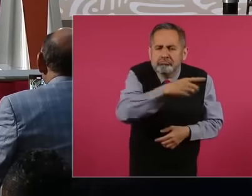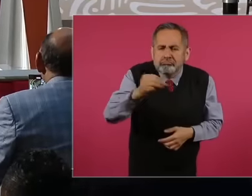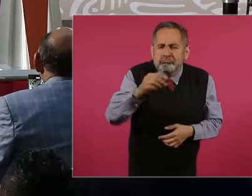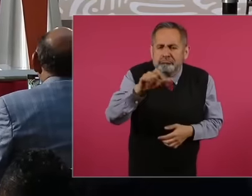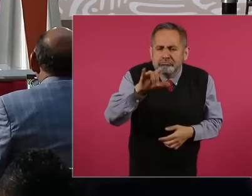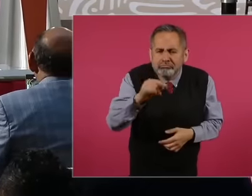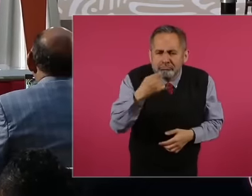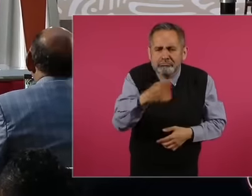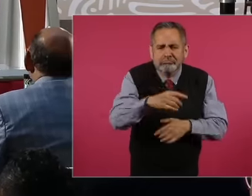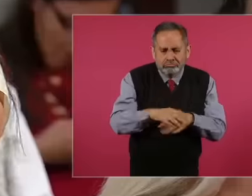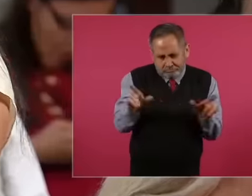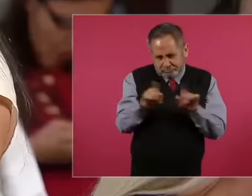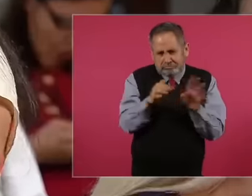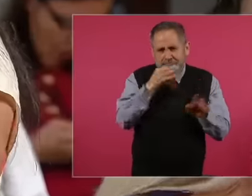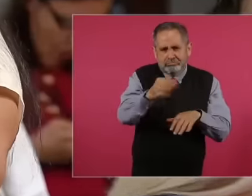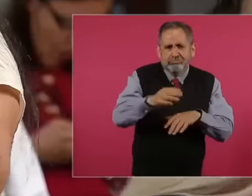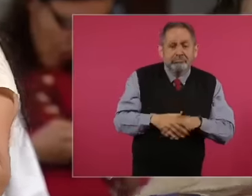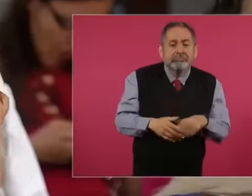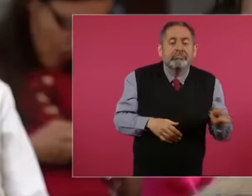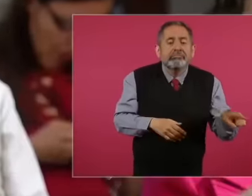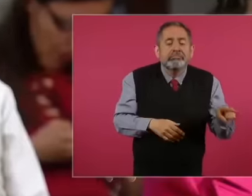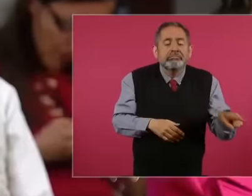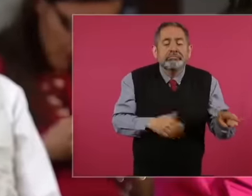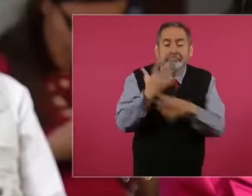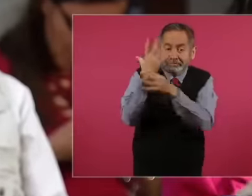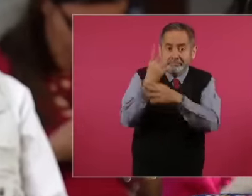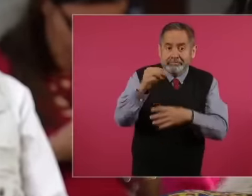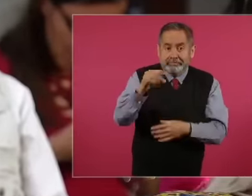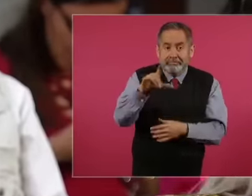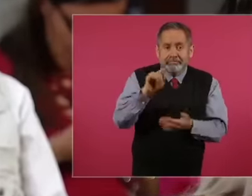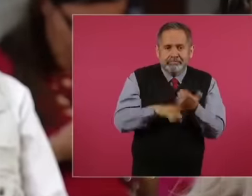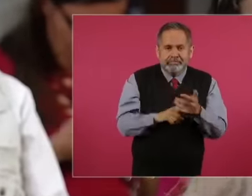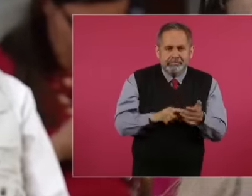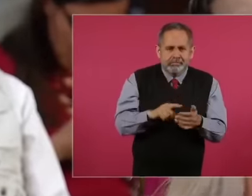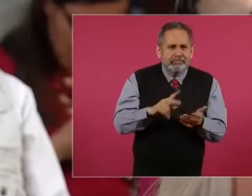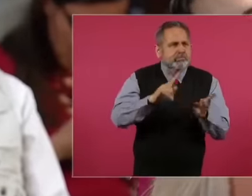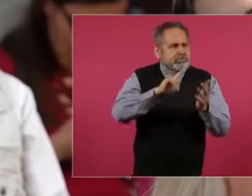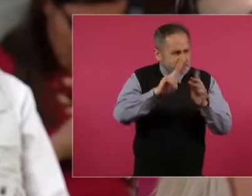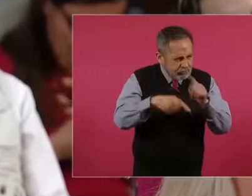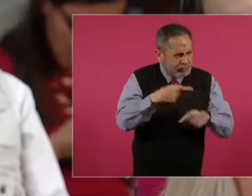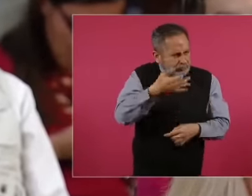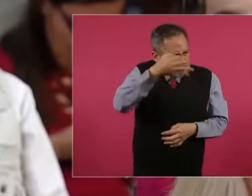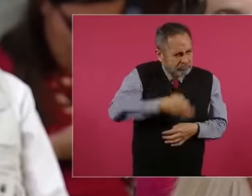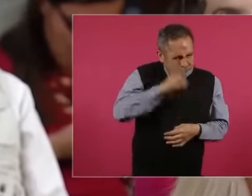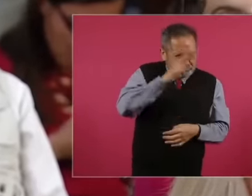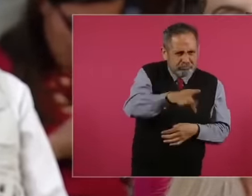No more for the mitote he said to give him back his dignity why are you relating him